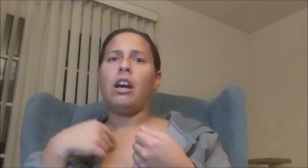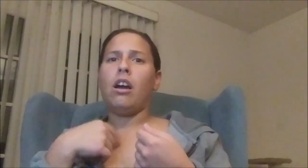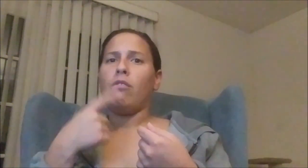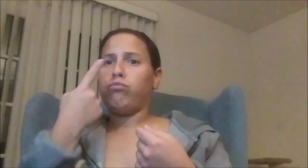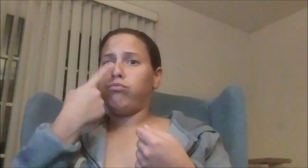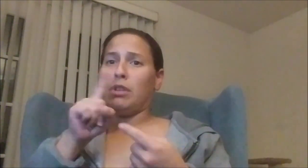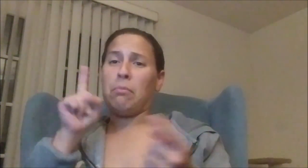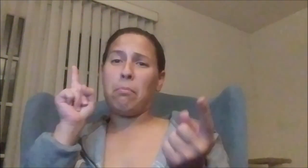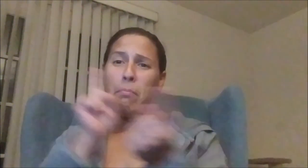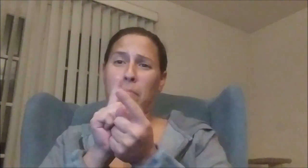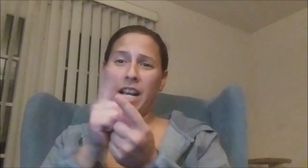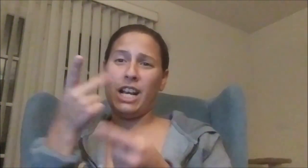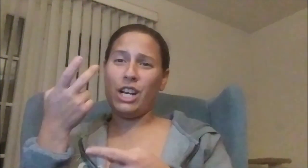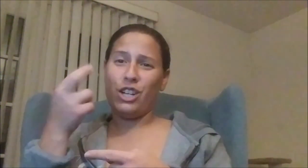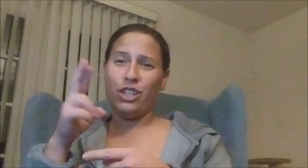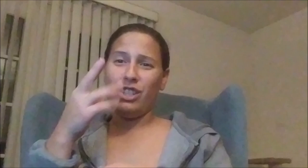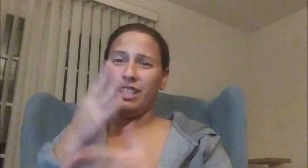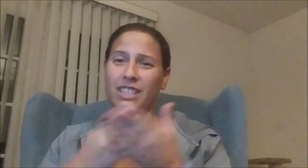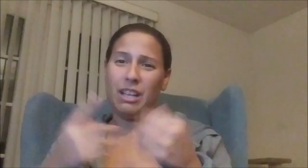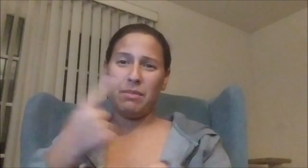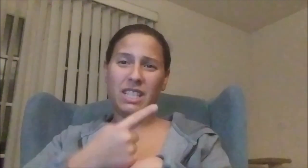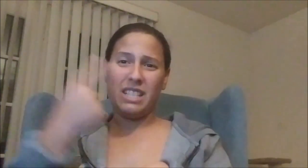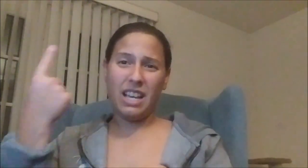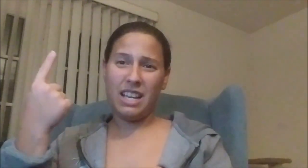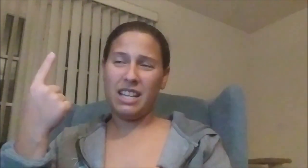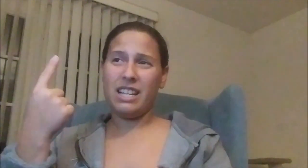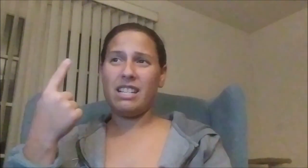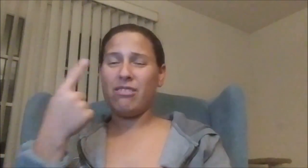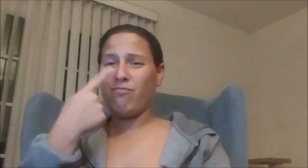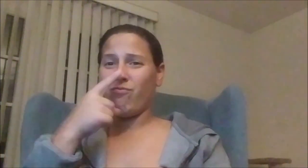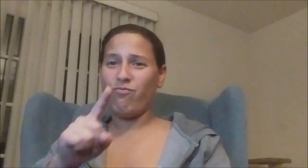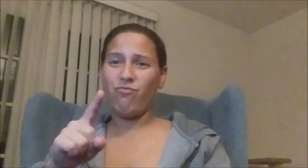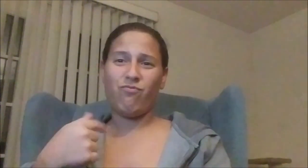I don't mind to meet her in someday!